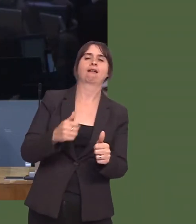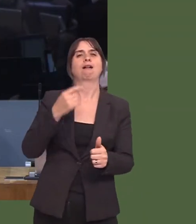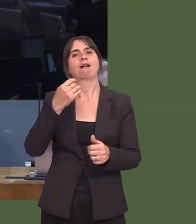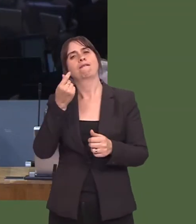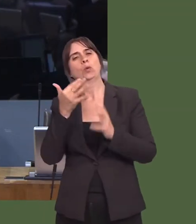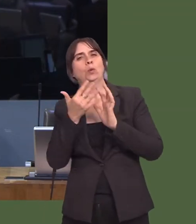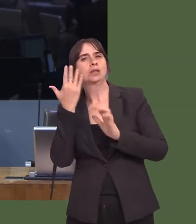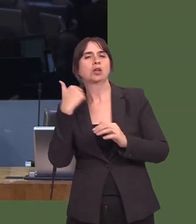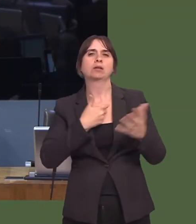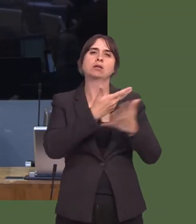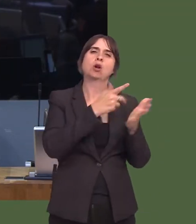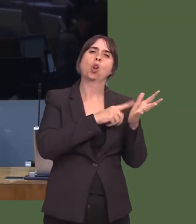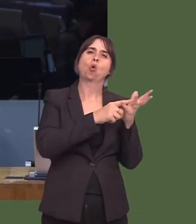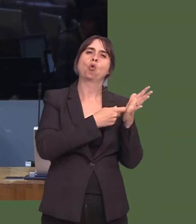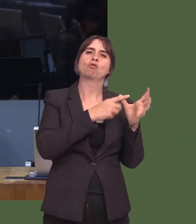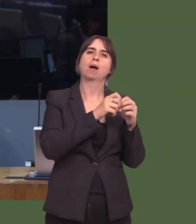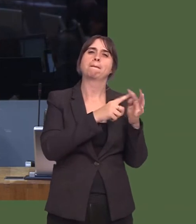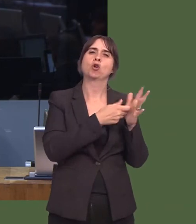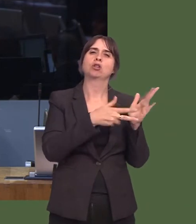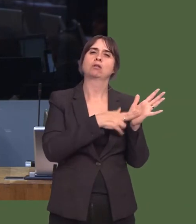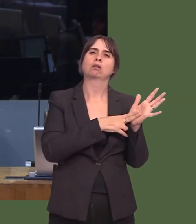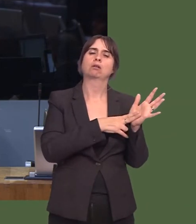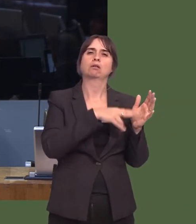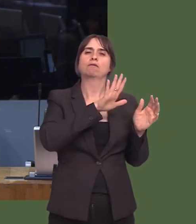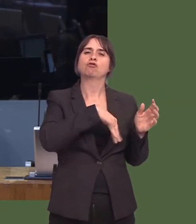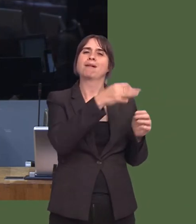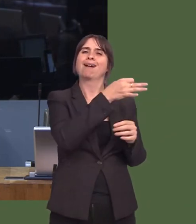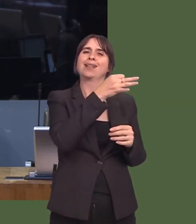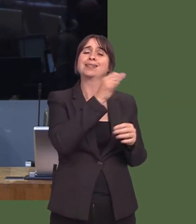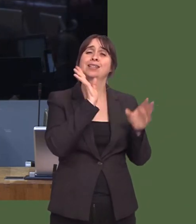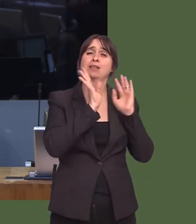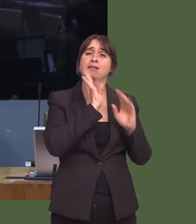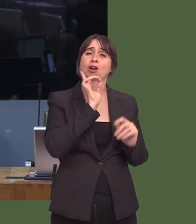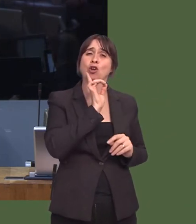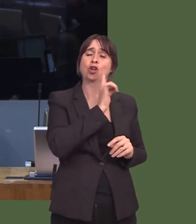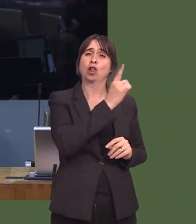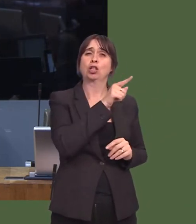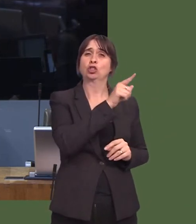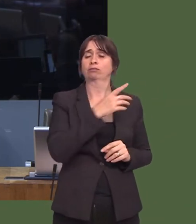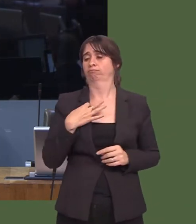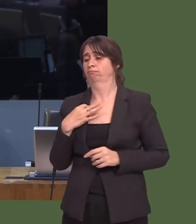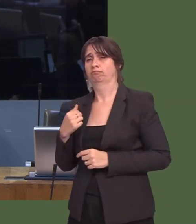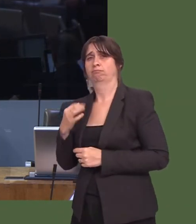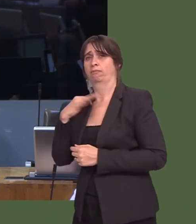Laura Burton, merch ifanc o FÙn syín gwirfoddoli i Amser i Newid ac syín gwneud gwaith rhagorol